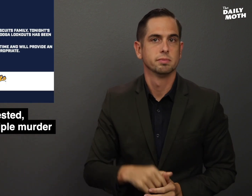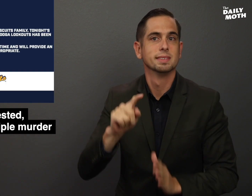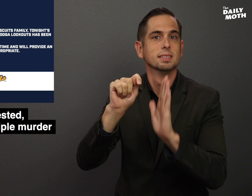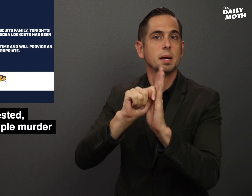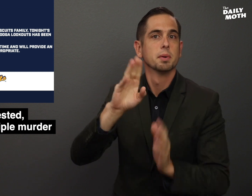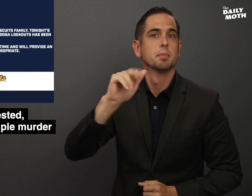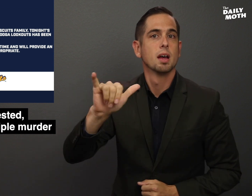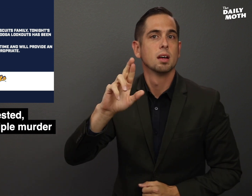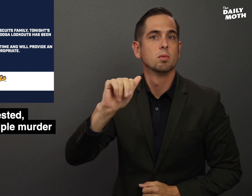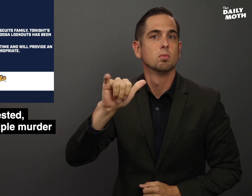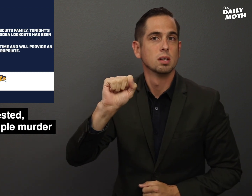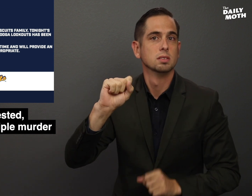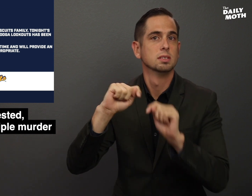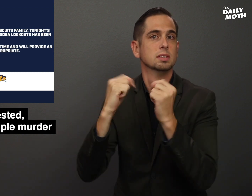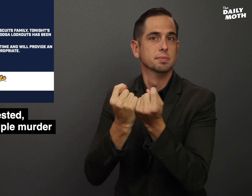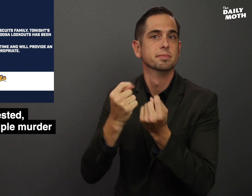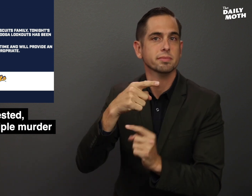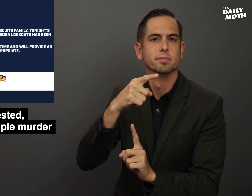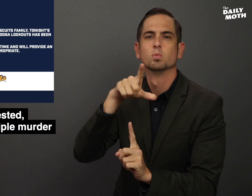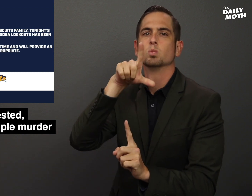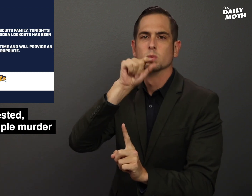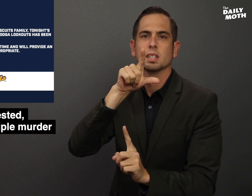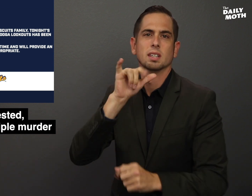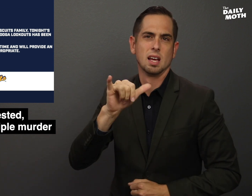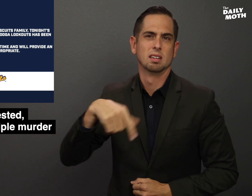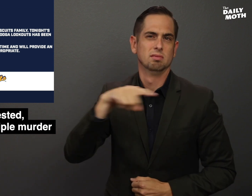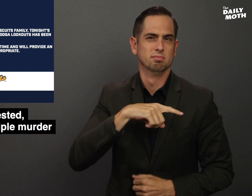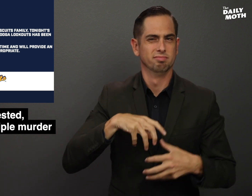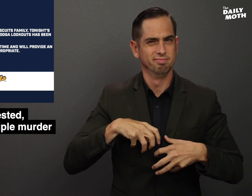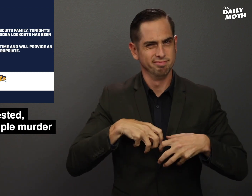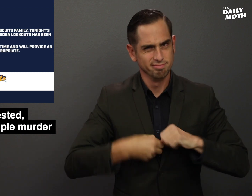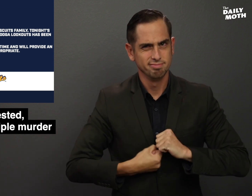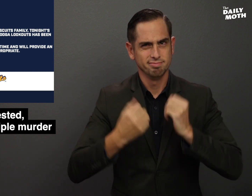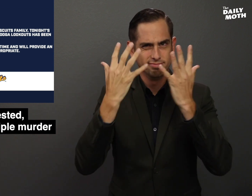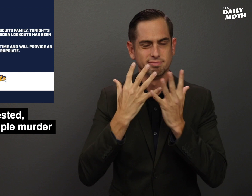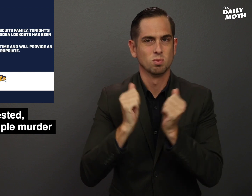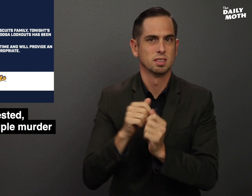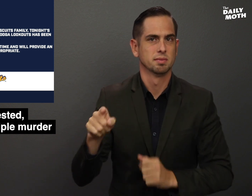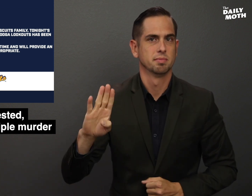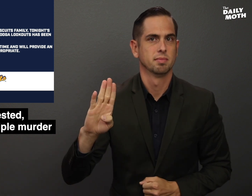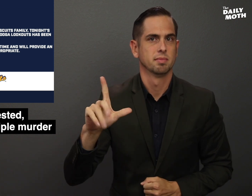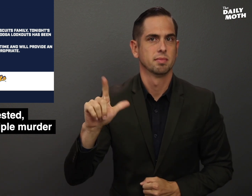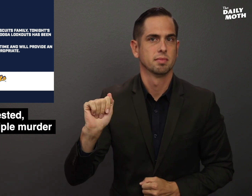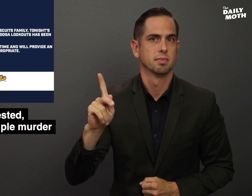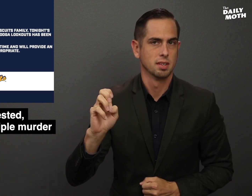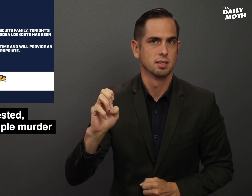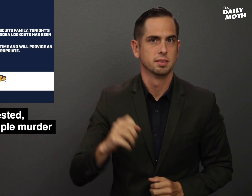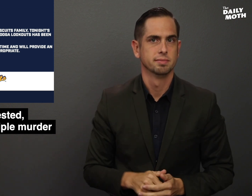The Tampa Bay Rays tweeted that they were grieving with Blake.